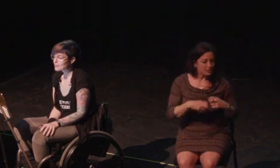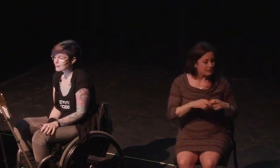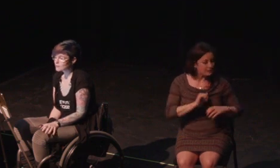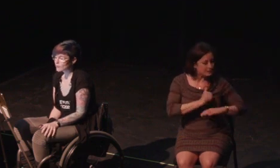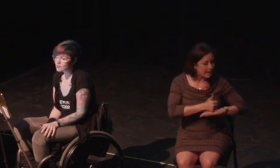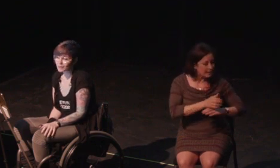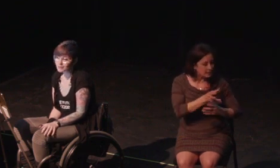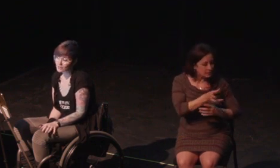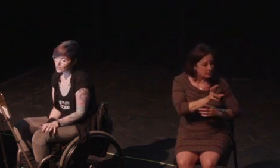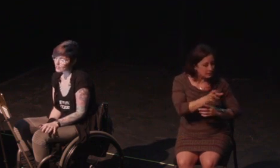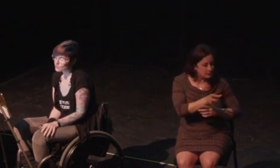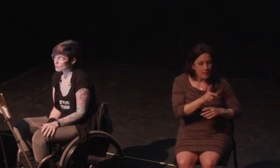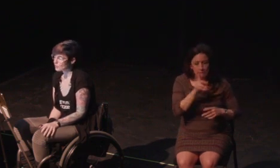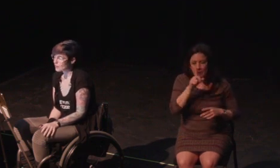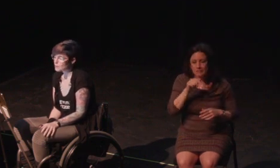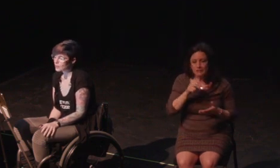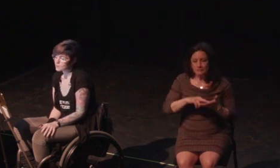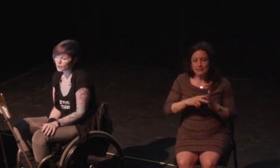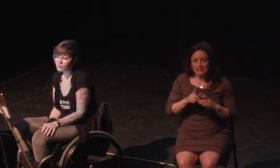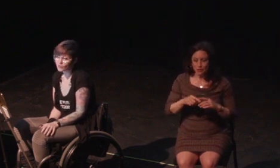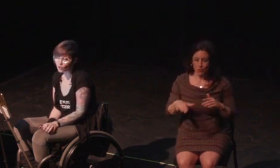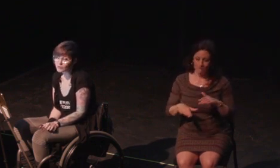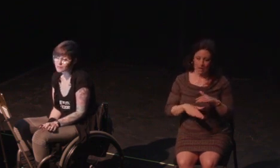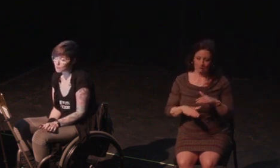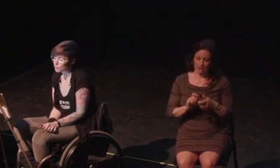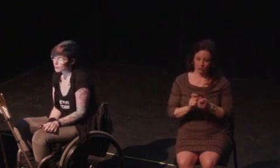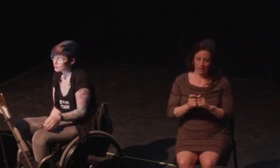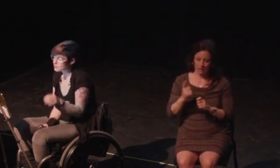inclusion at every level of the industry makes a difference.